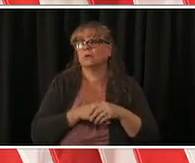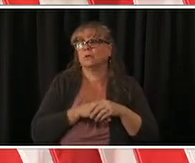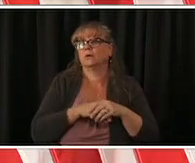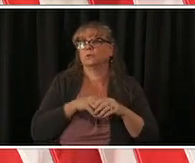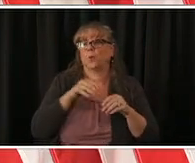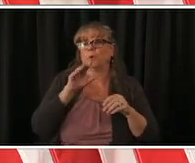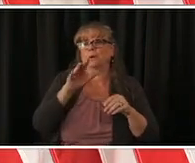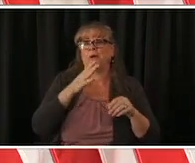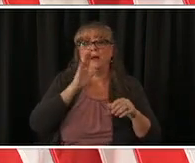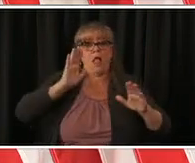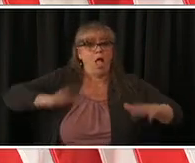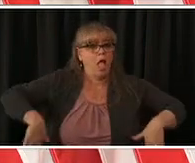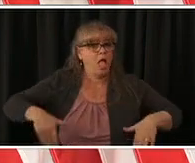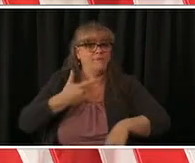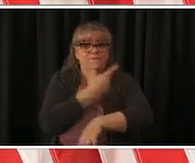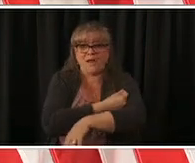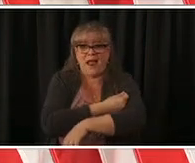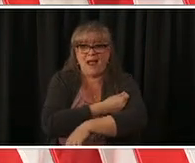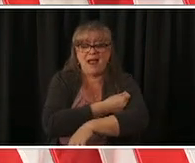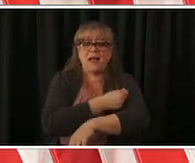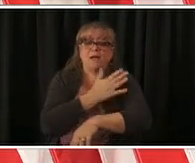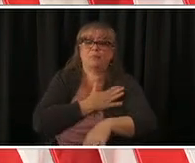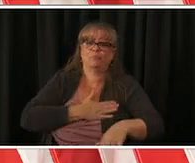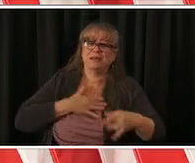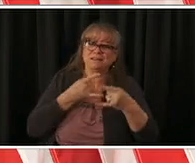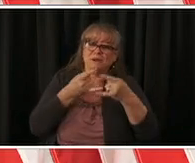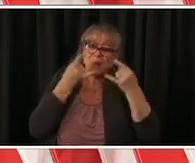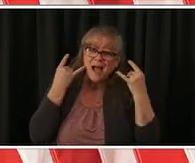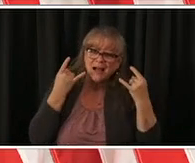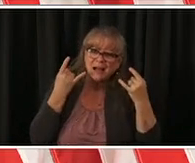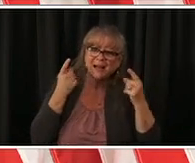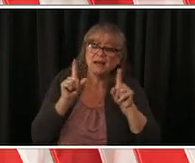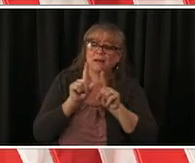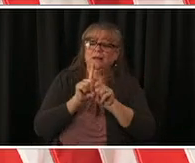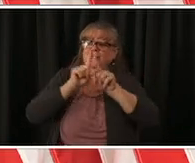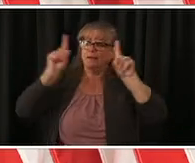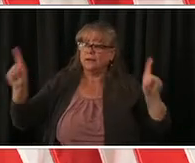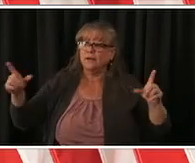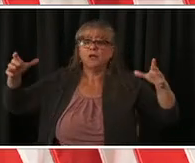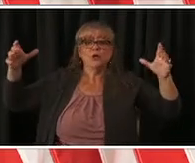wear a mask avoid social gatherings be careful you are so close to being able to turn to normal